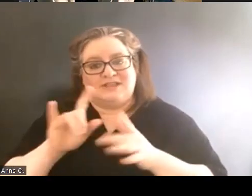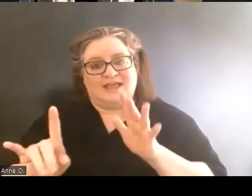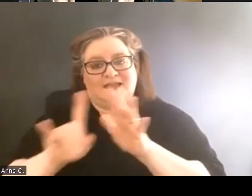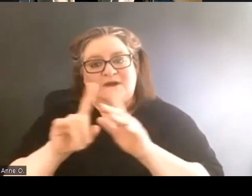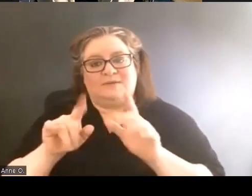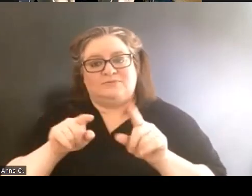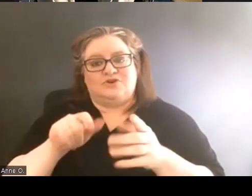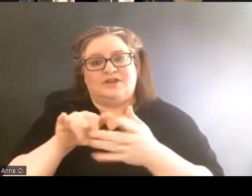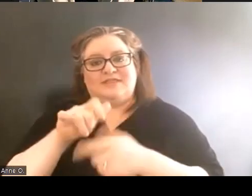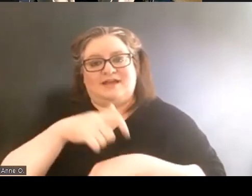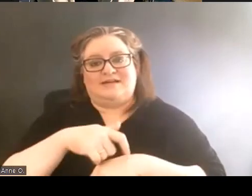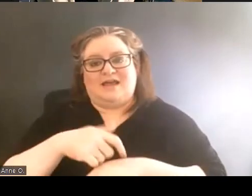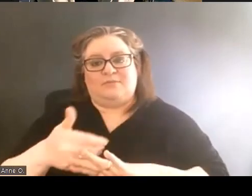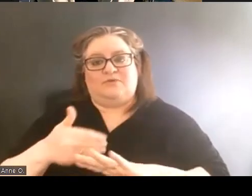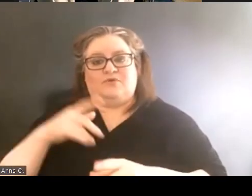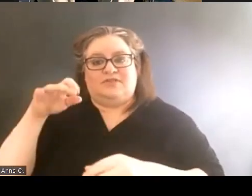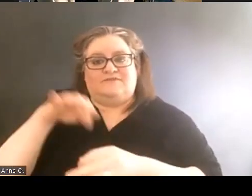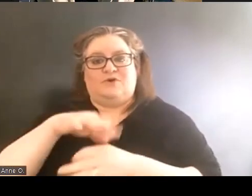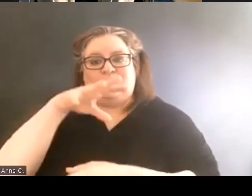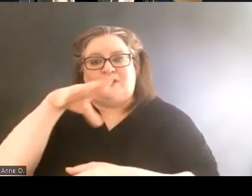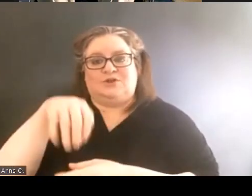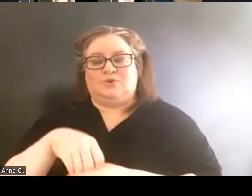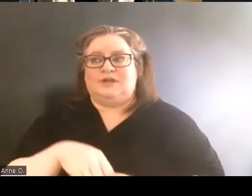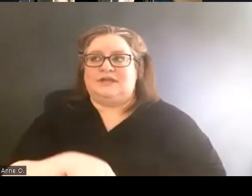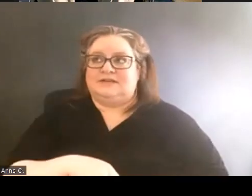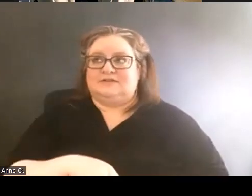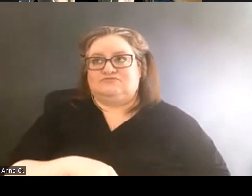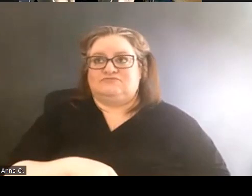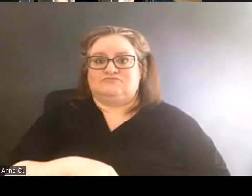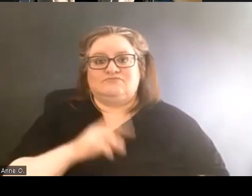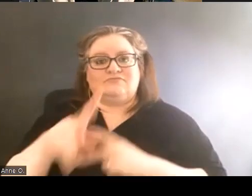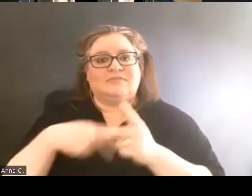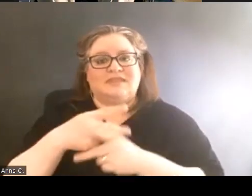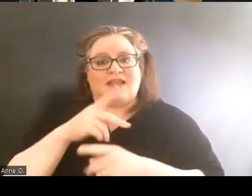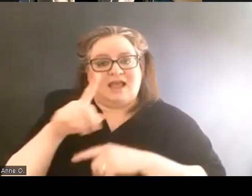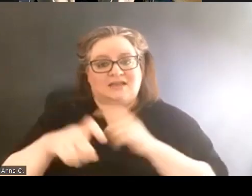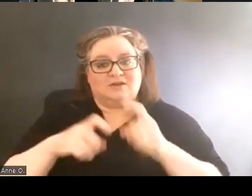before the vote included the kinds of questions that we always hear like